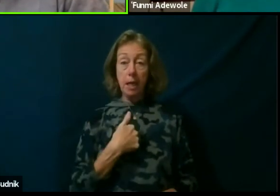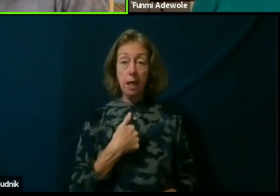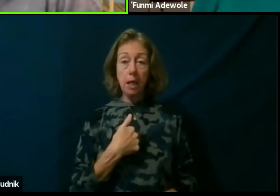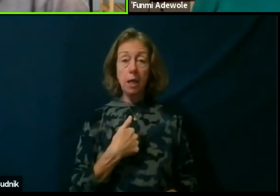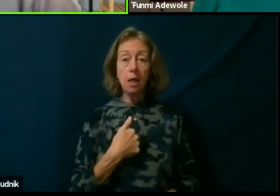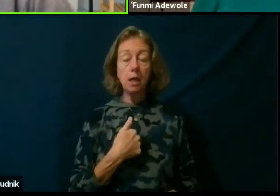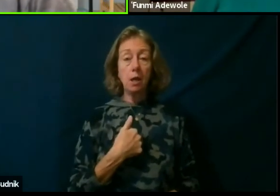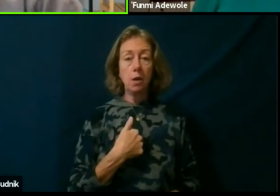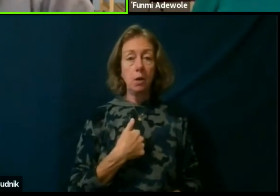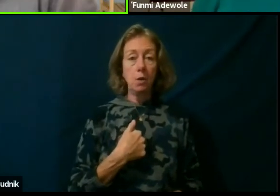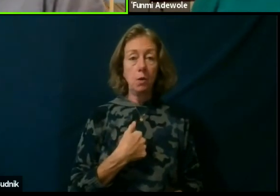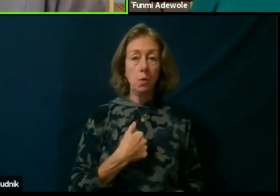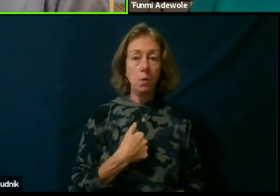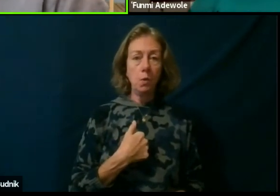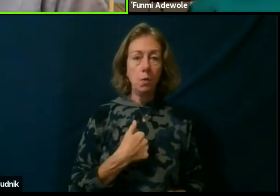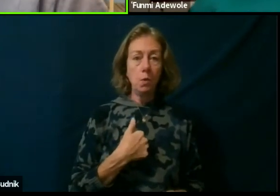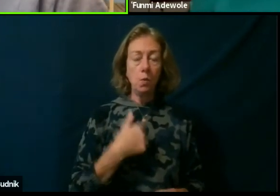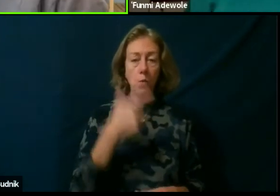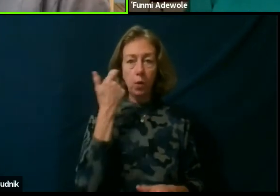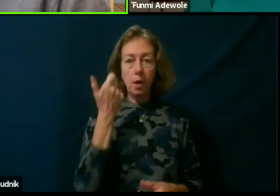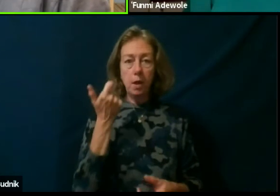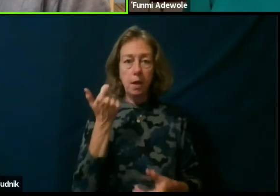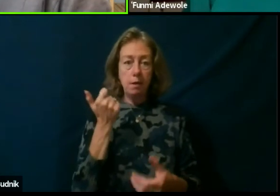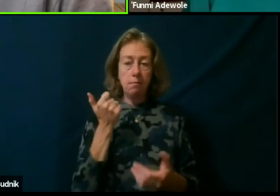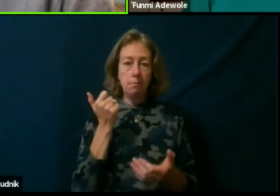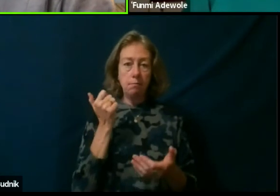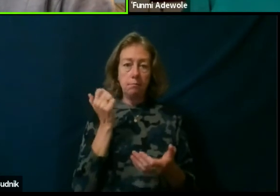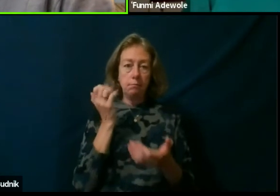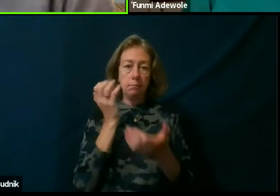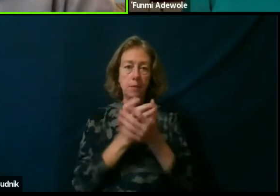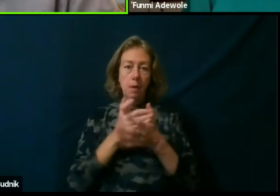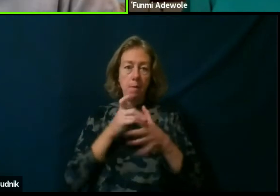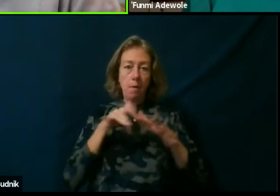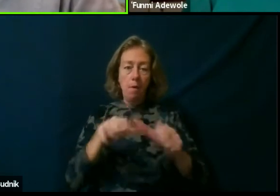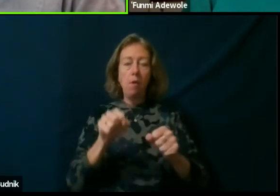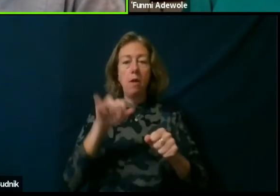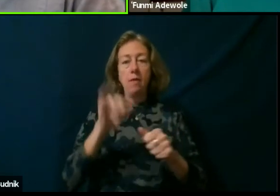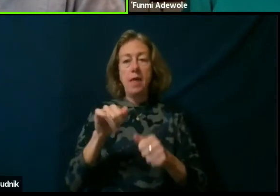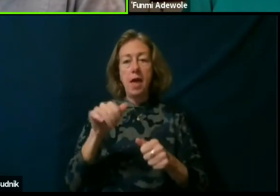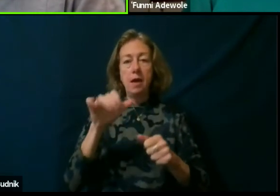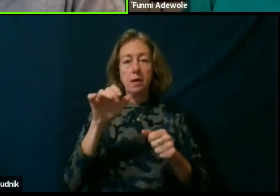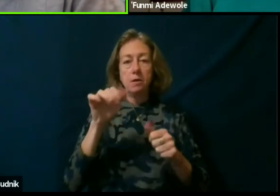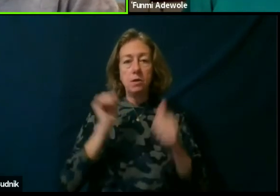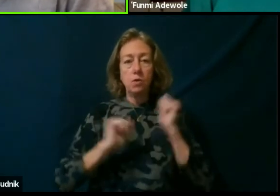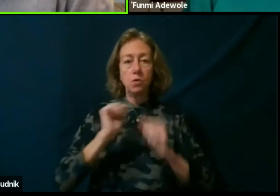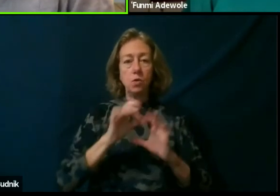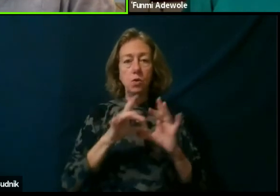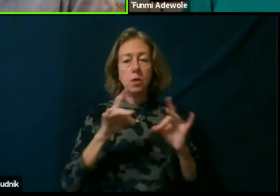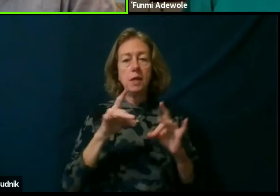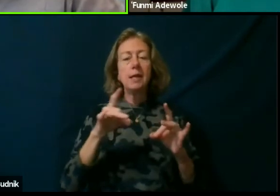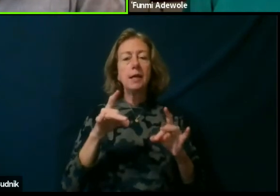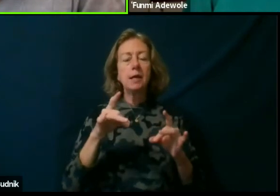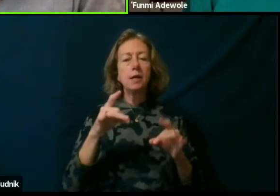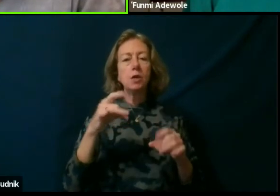these you know decolonizing dramaturgy is to take on a decolonial lens to dramaturgy.